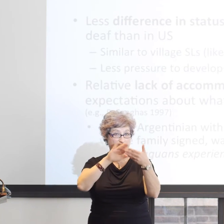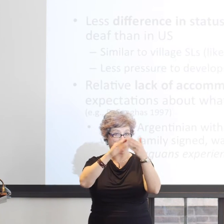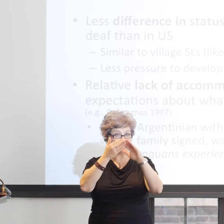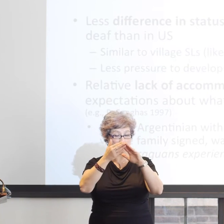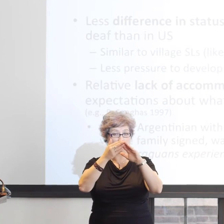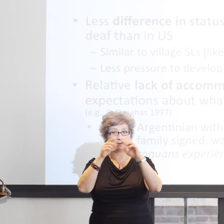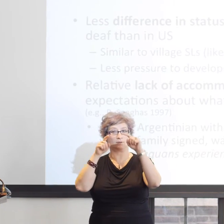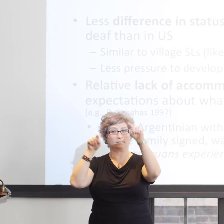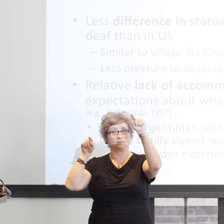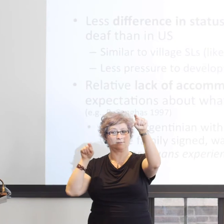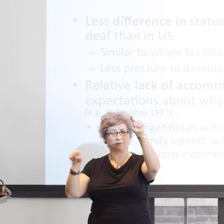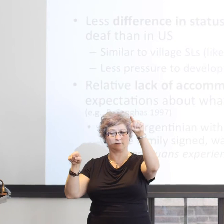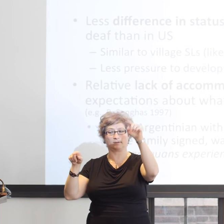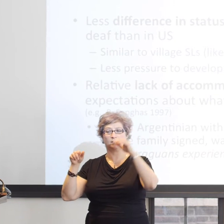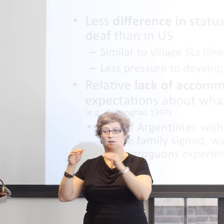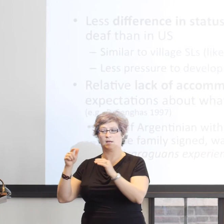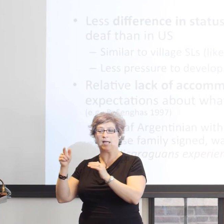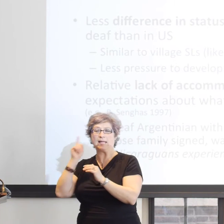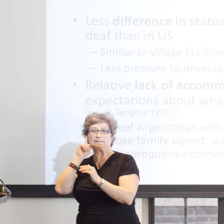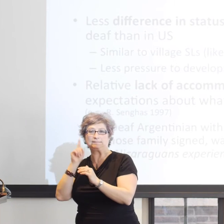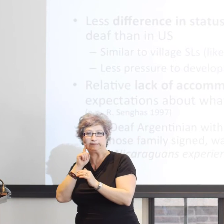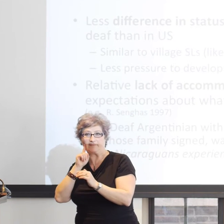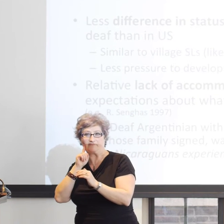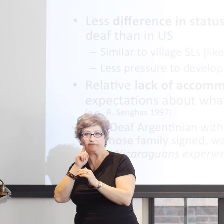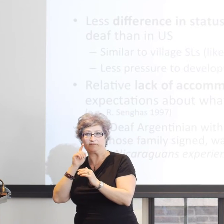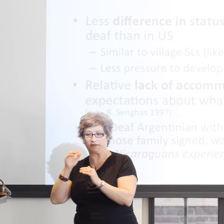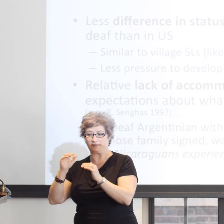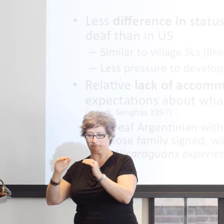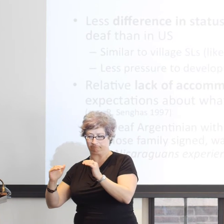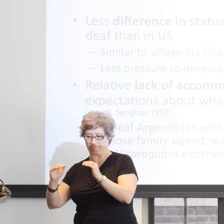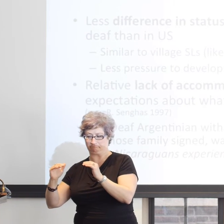He really didn't feel - he understood that he was Deaf,